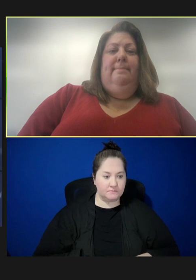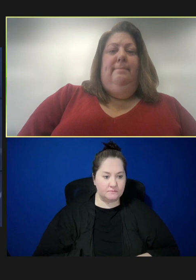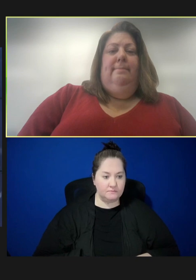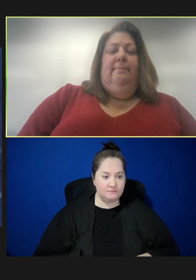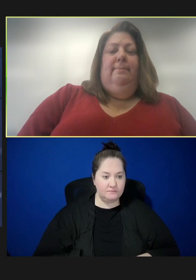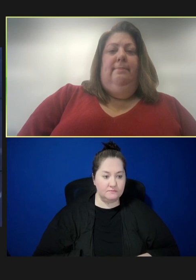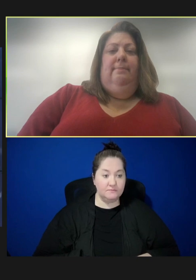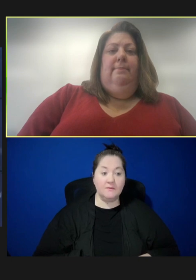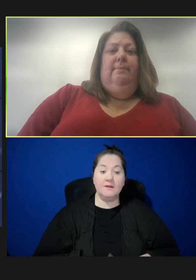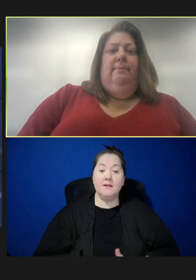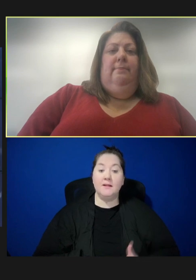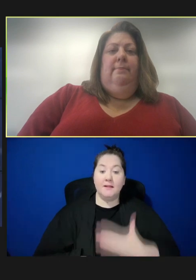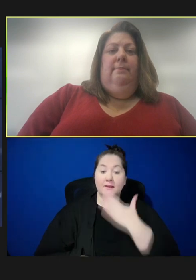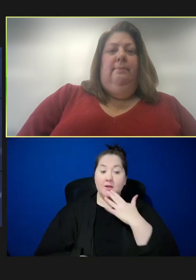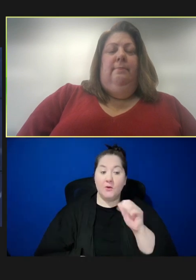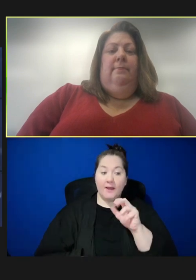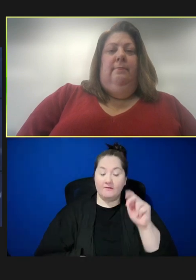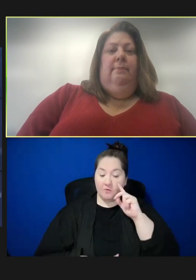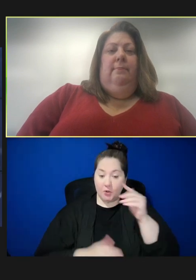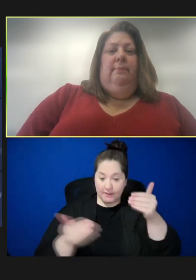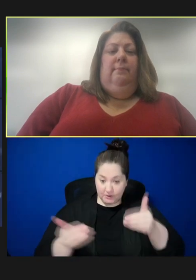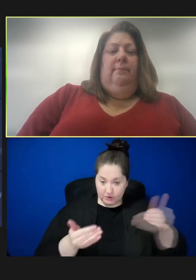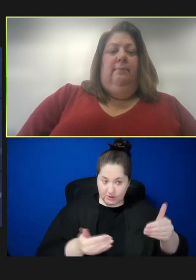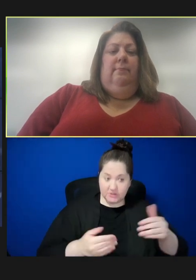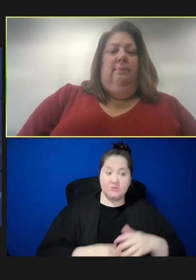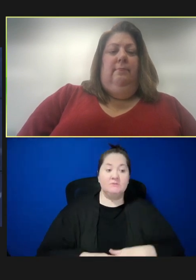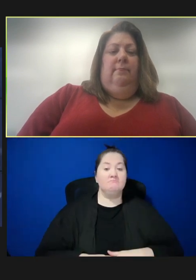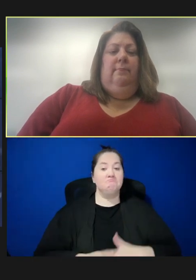Rachel Levine: Thank you, Ann, for that introduction. It is a pleasure to welcome